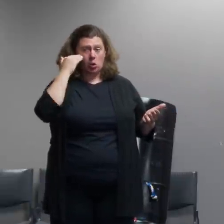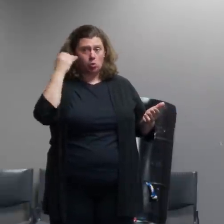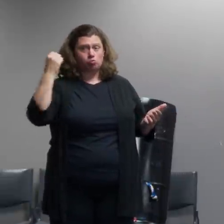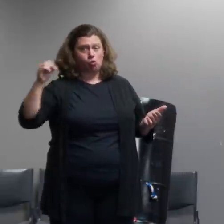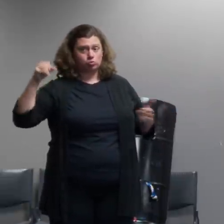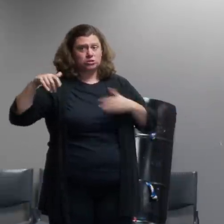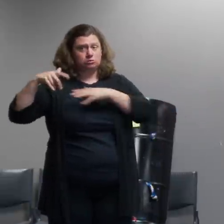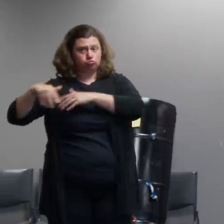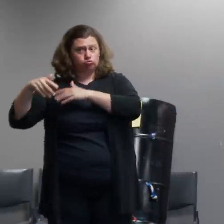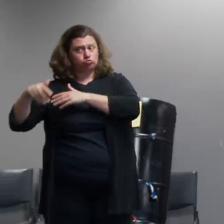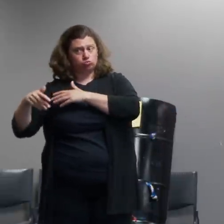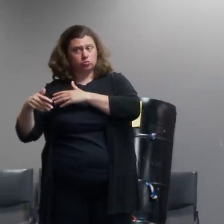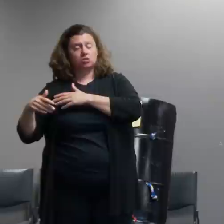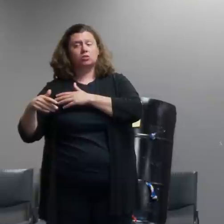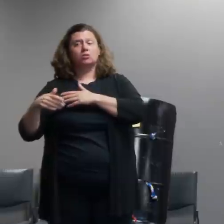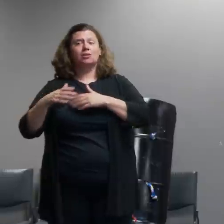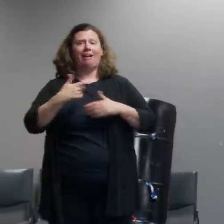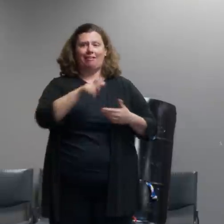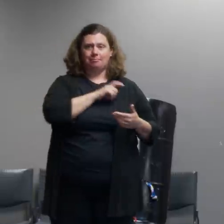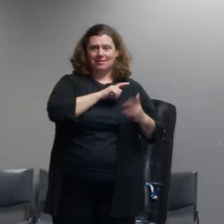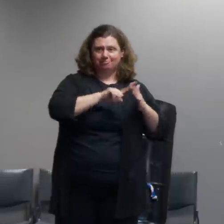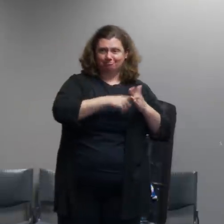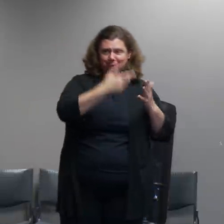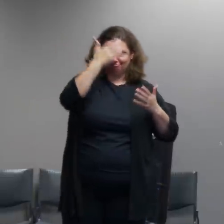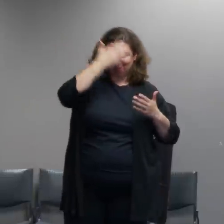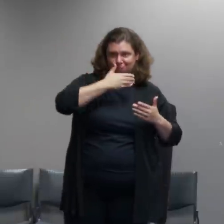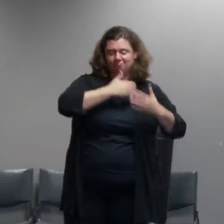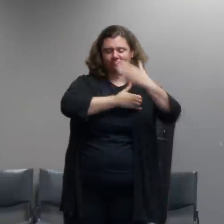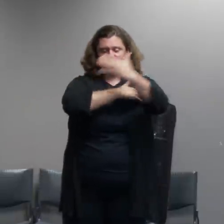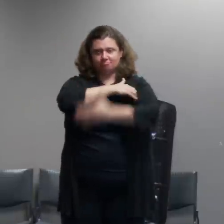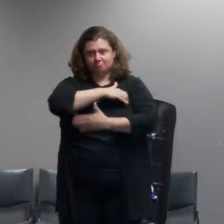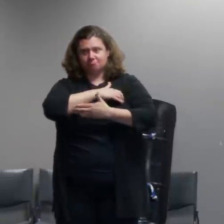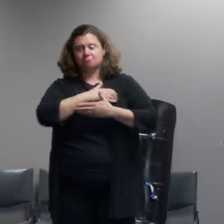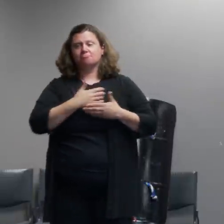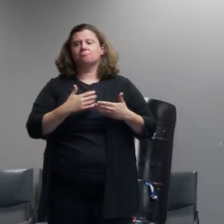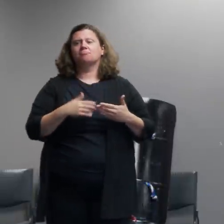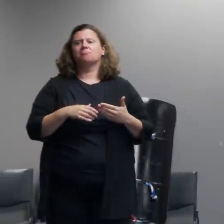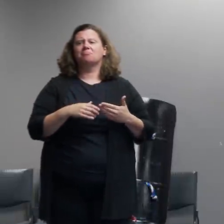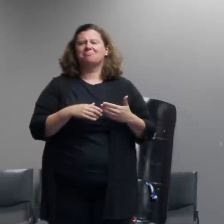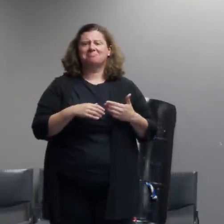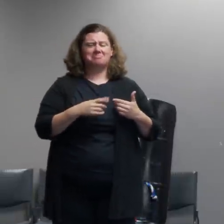other and yet in certain circumstances as you mentioned yourself some of the best practices have been to